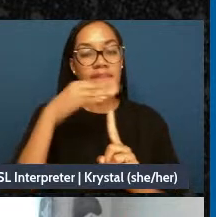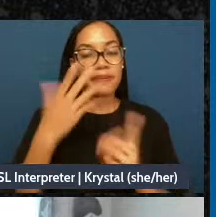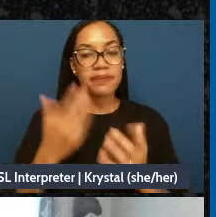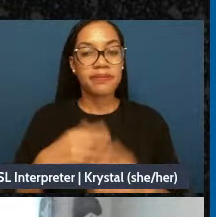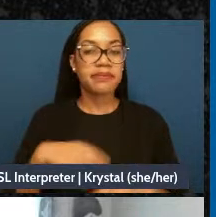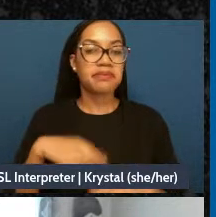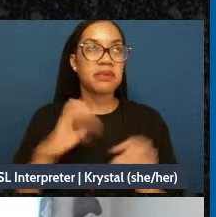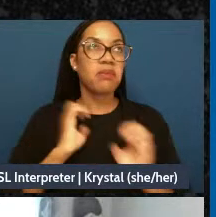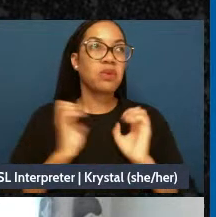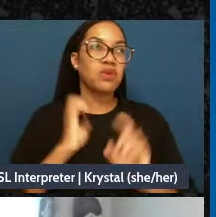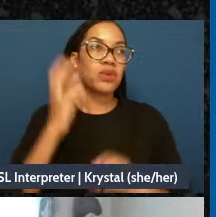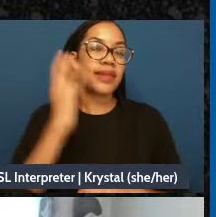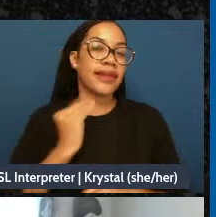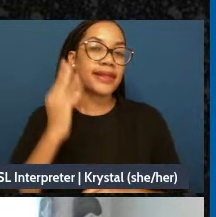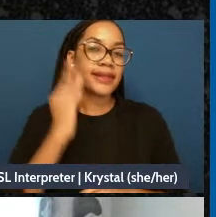But first, next slide.